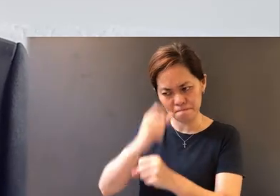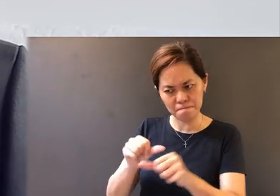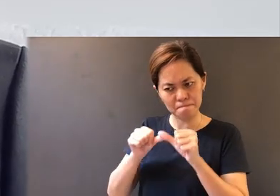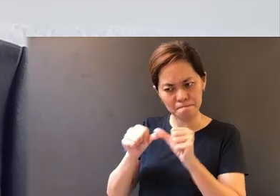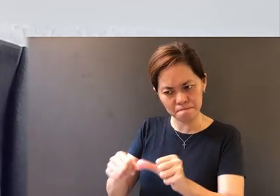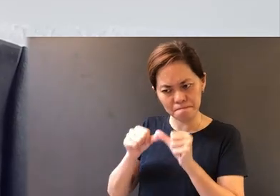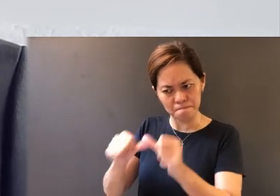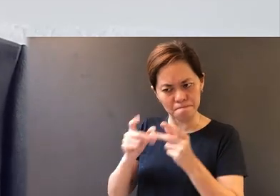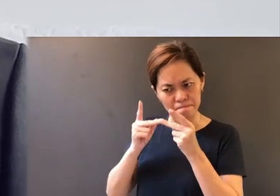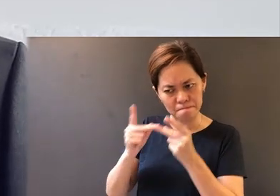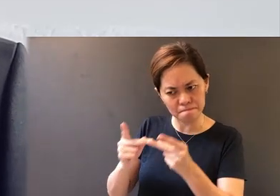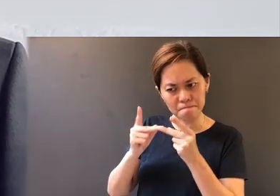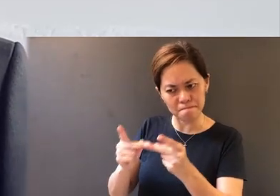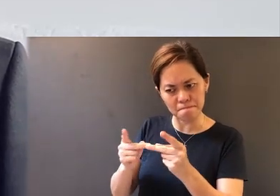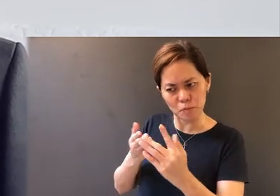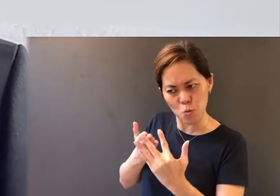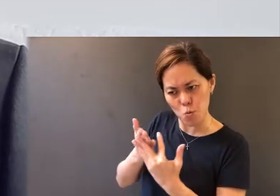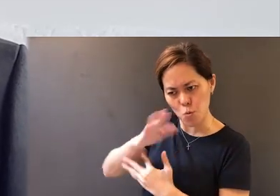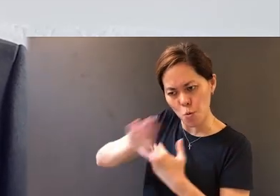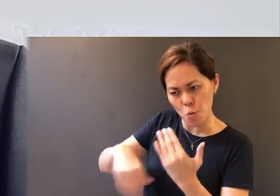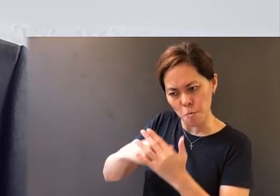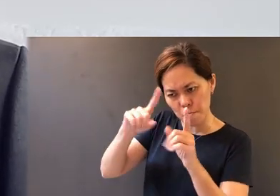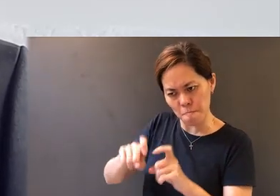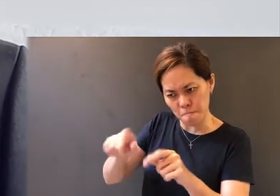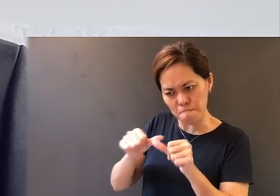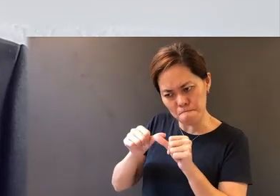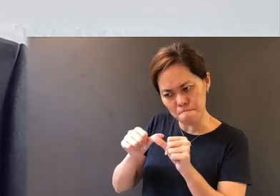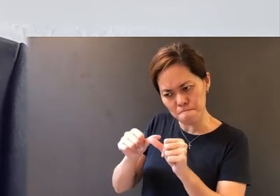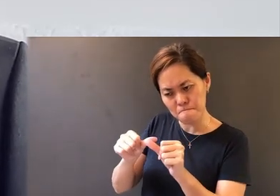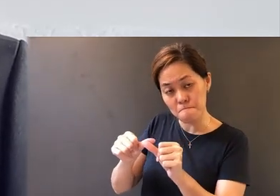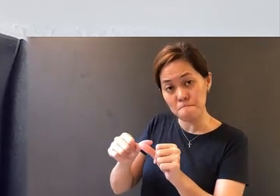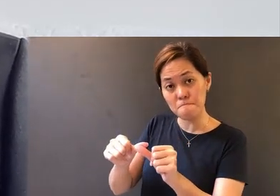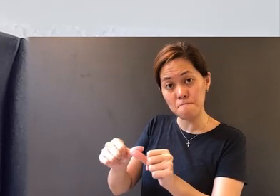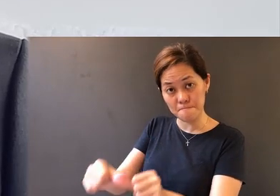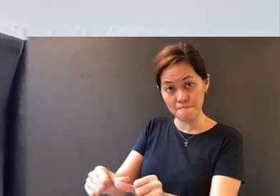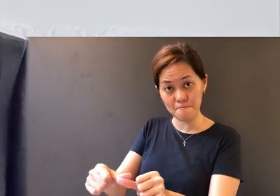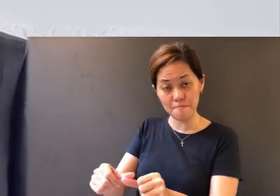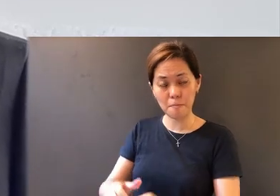persevering through those tests and trials.